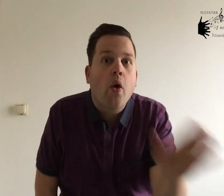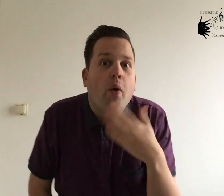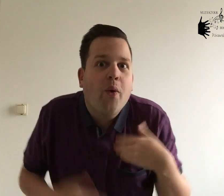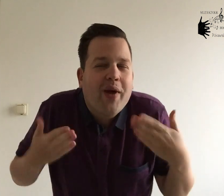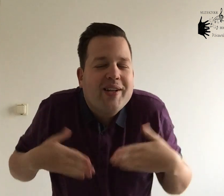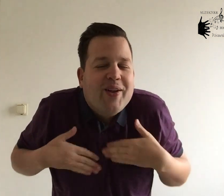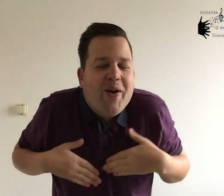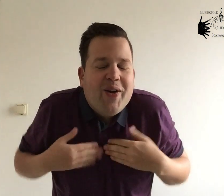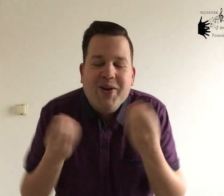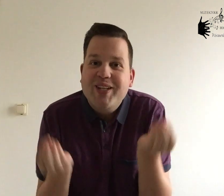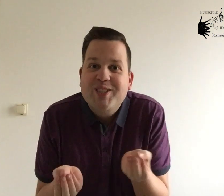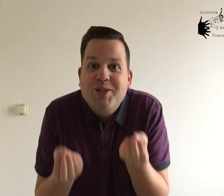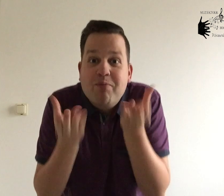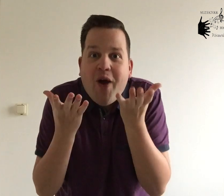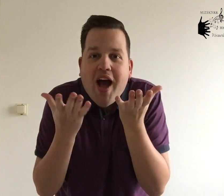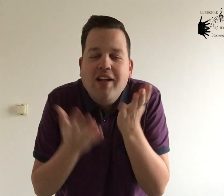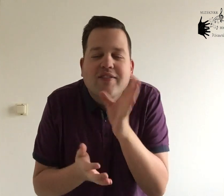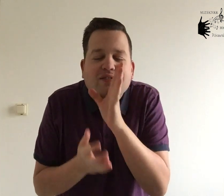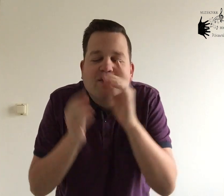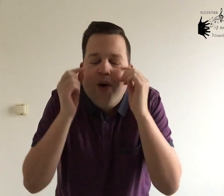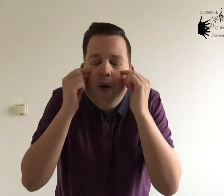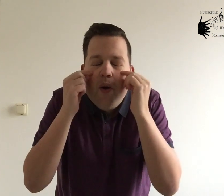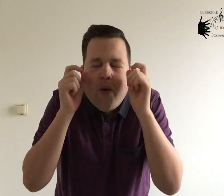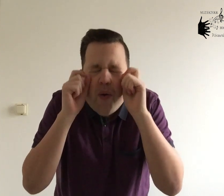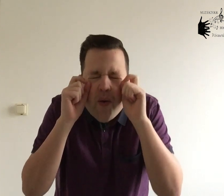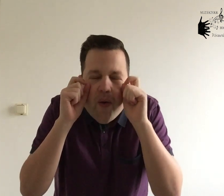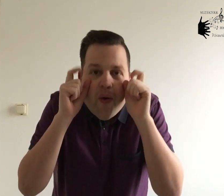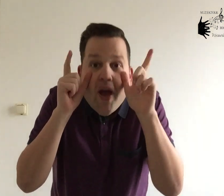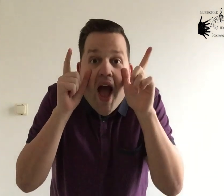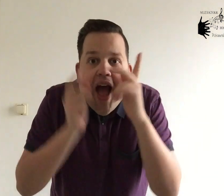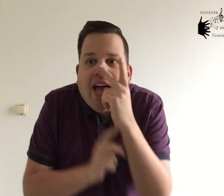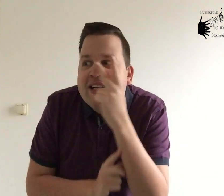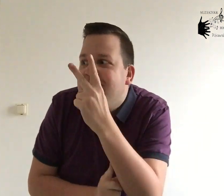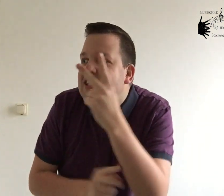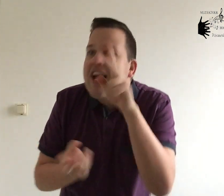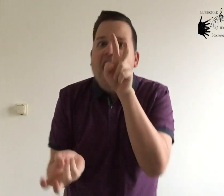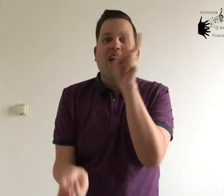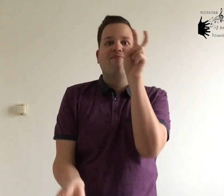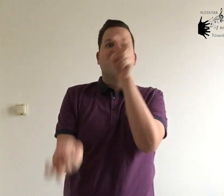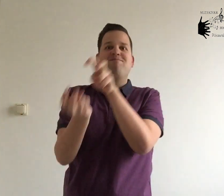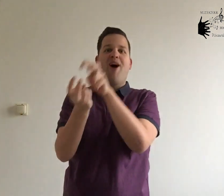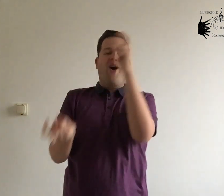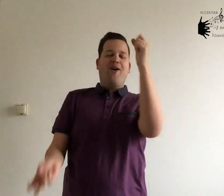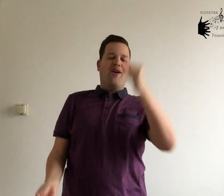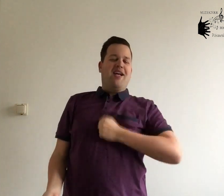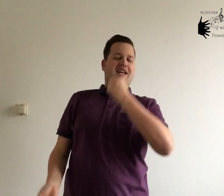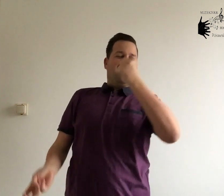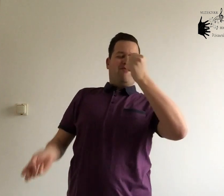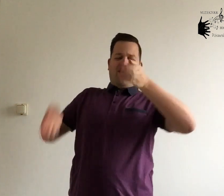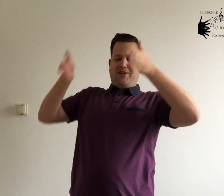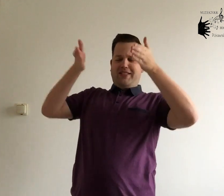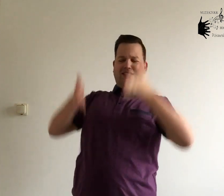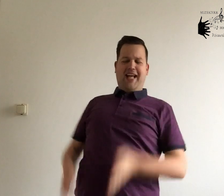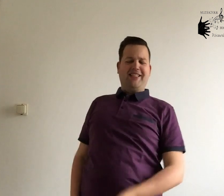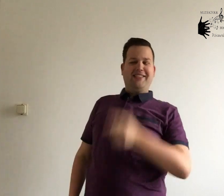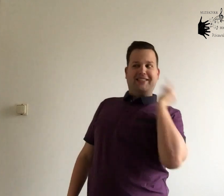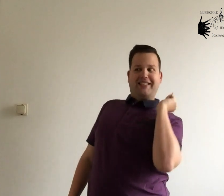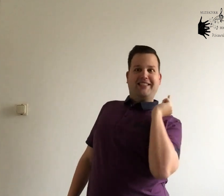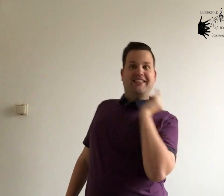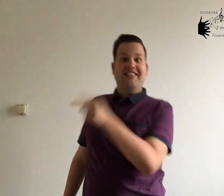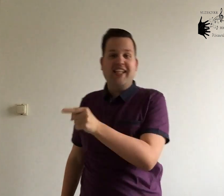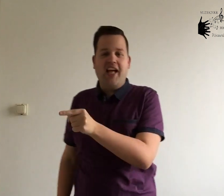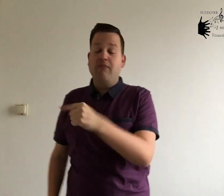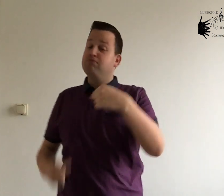Oh what joy and what surprise, when I open up my eyes To see a hippo hero standing there